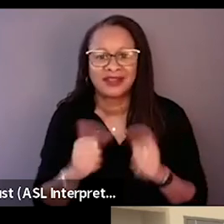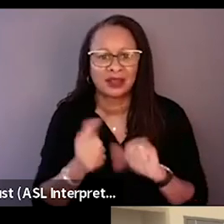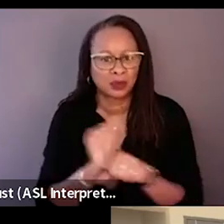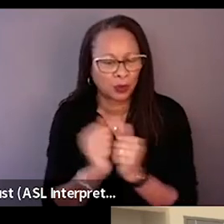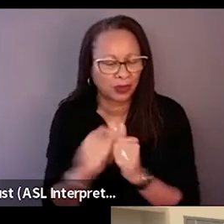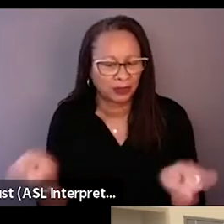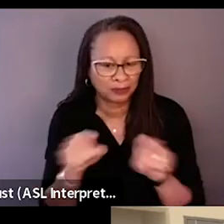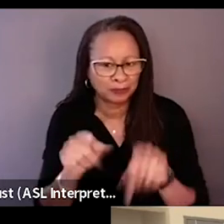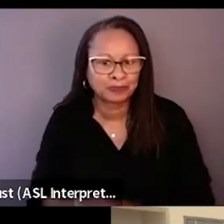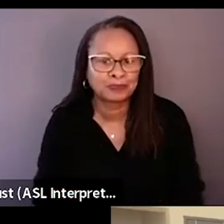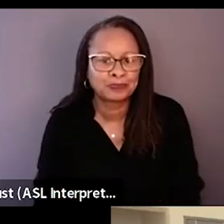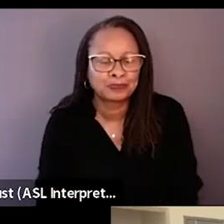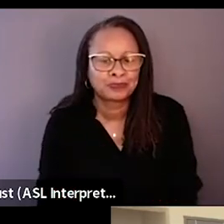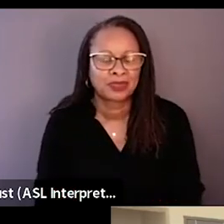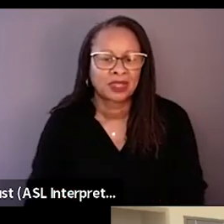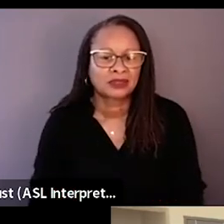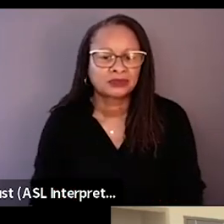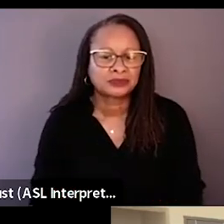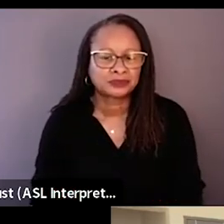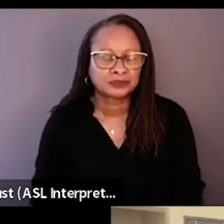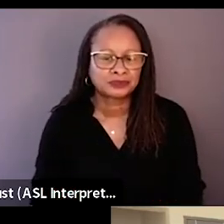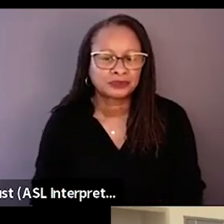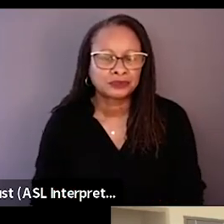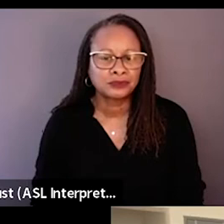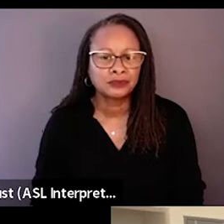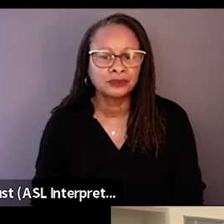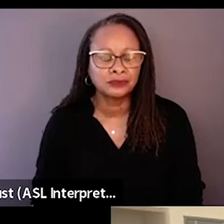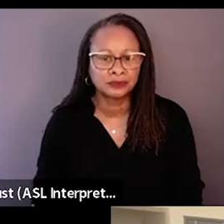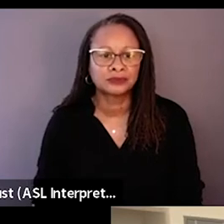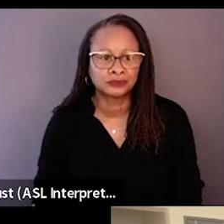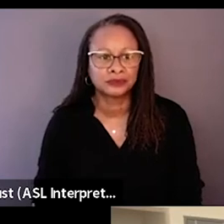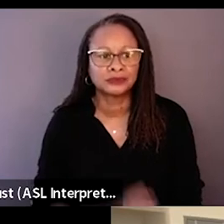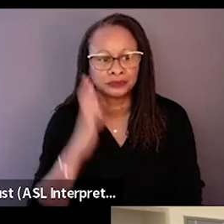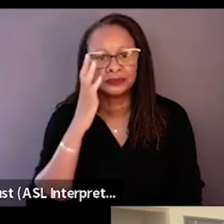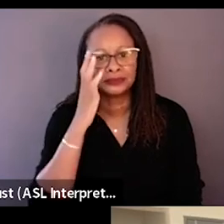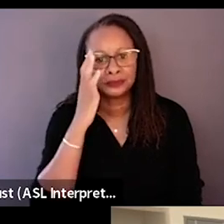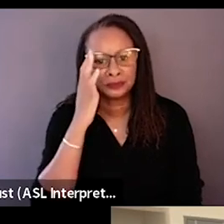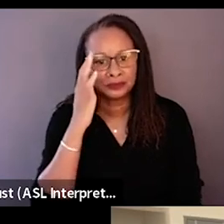in making the film? Yeah, for me, I think going along this journey in the early...